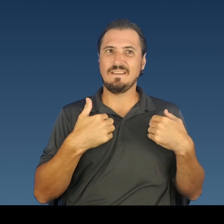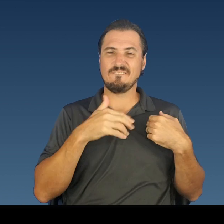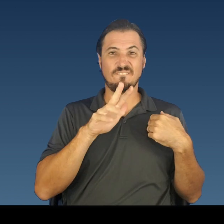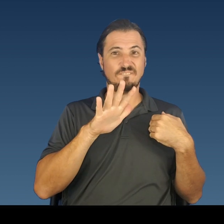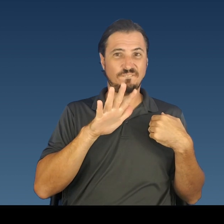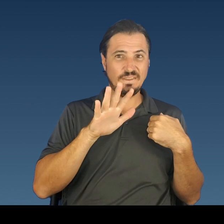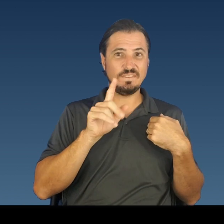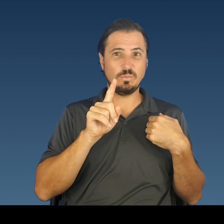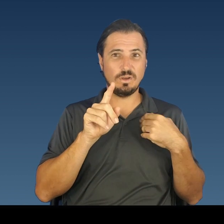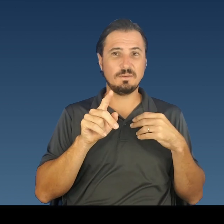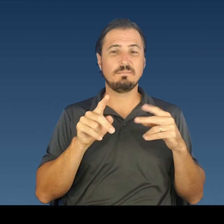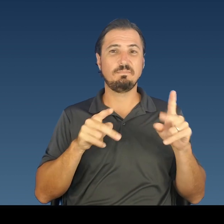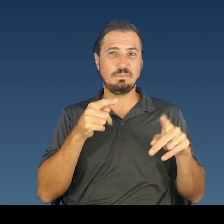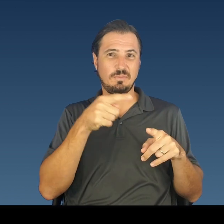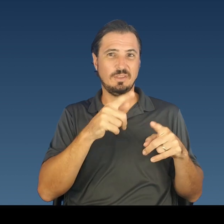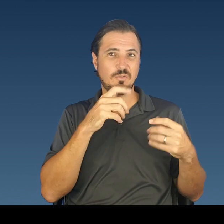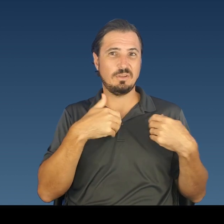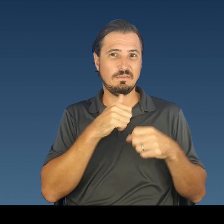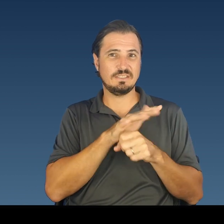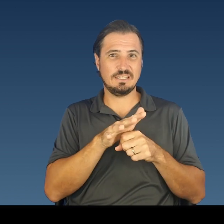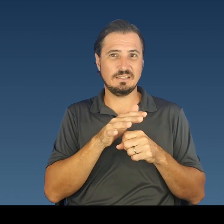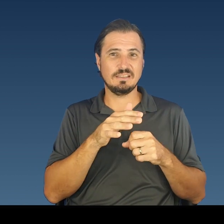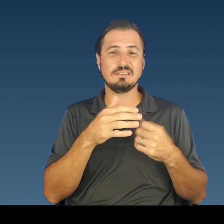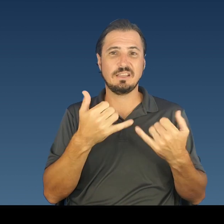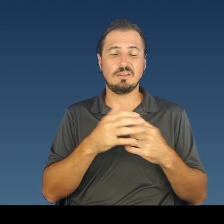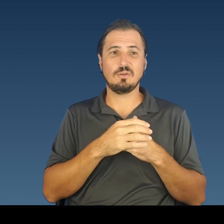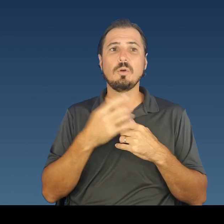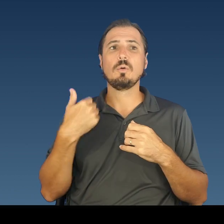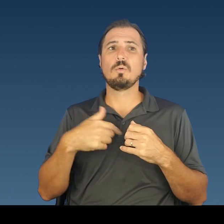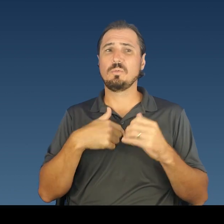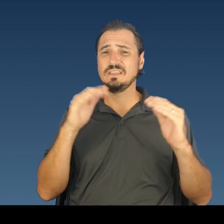We expect to have results from the third round of testing sometime tomorrow.